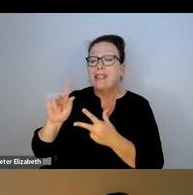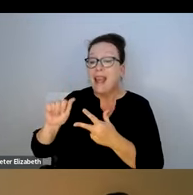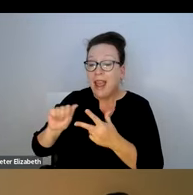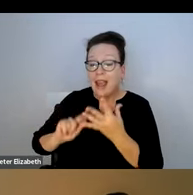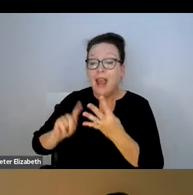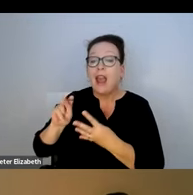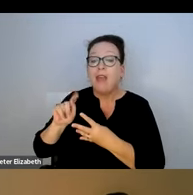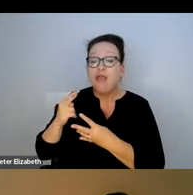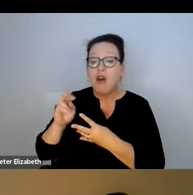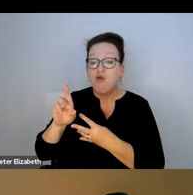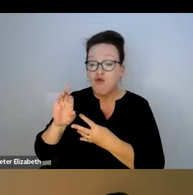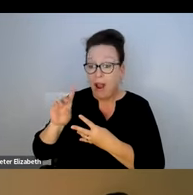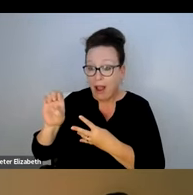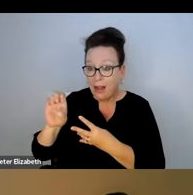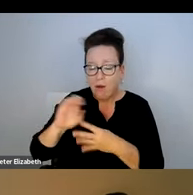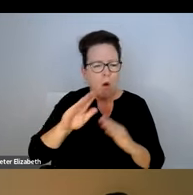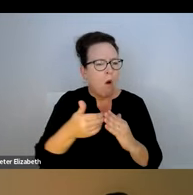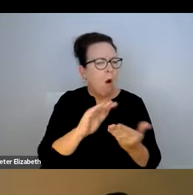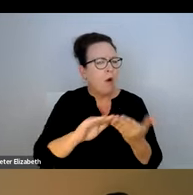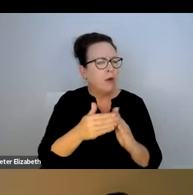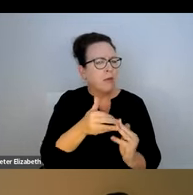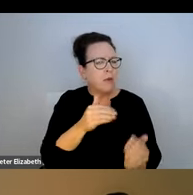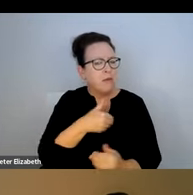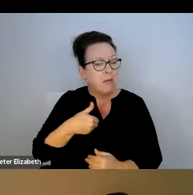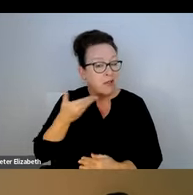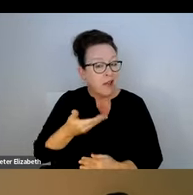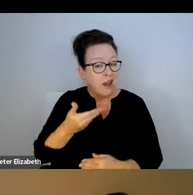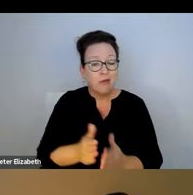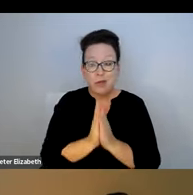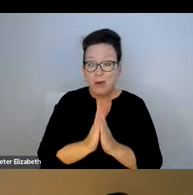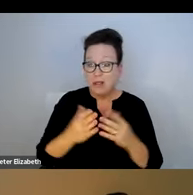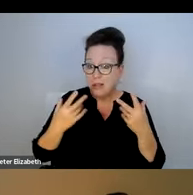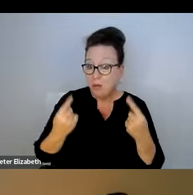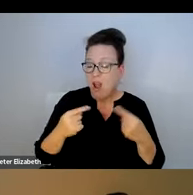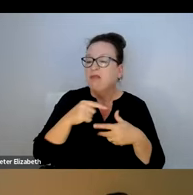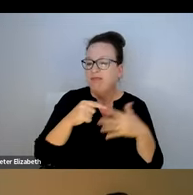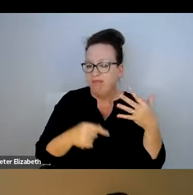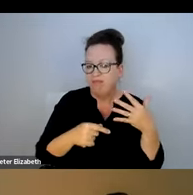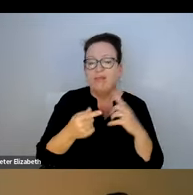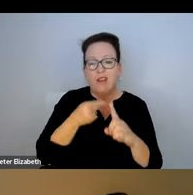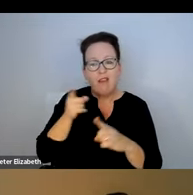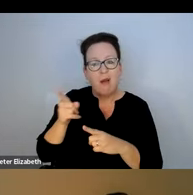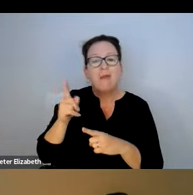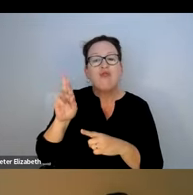LYFT, FROM THE MBTA, FROM THE RIDE. AND THE COMMUNITY MEMBERS AT